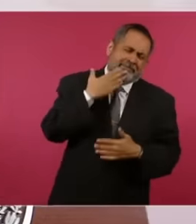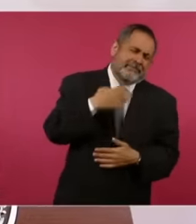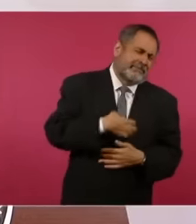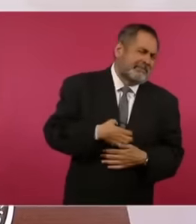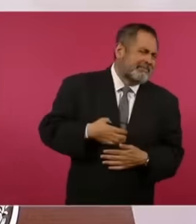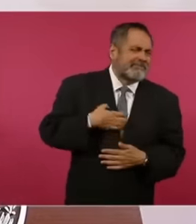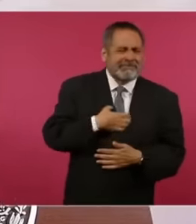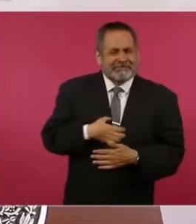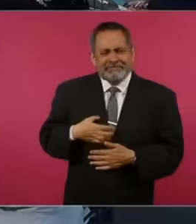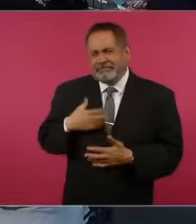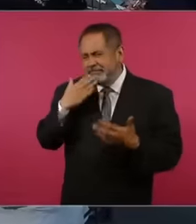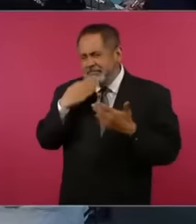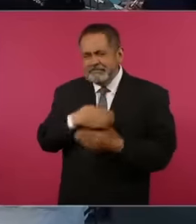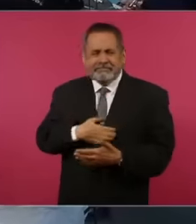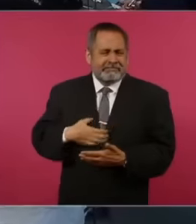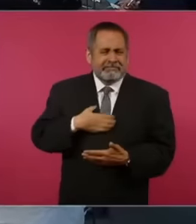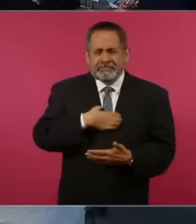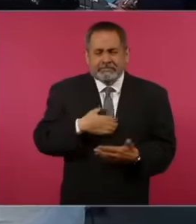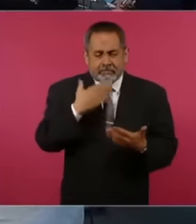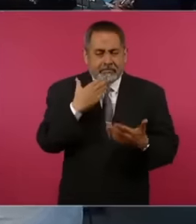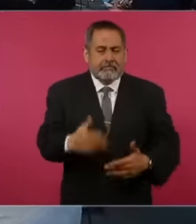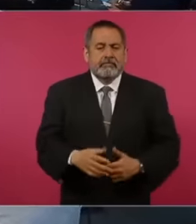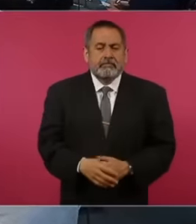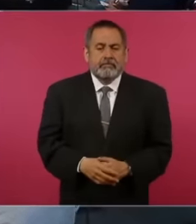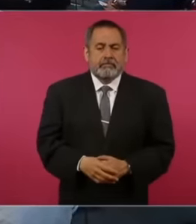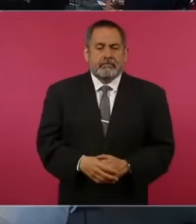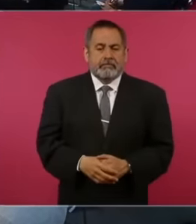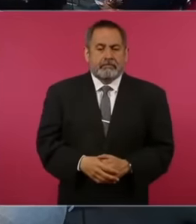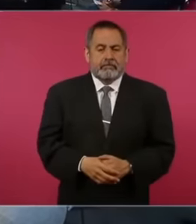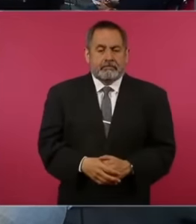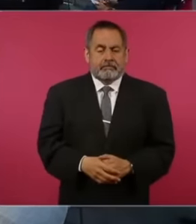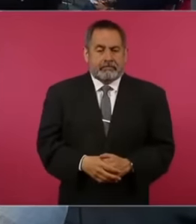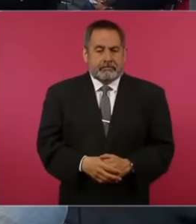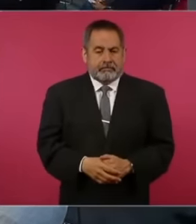were very happy very